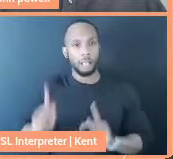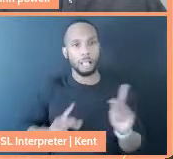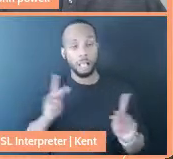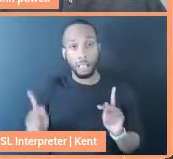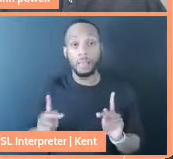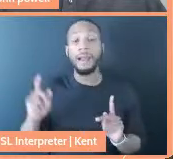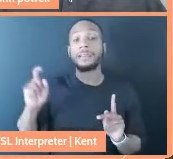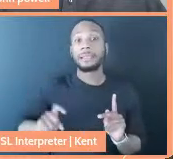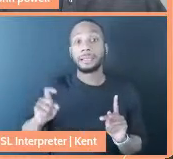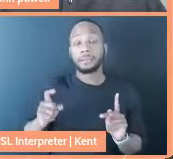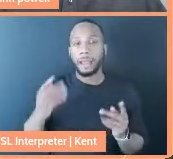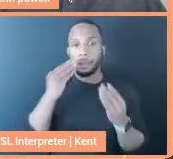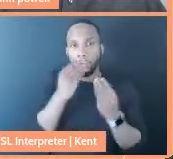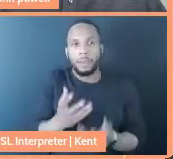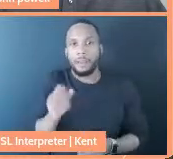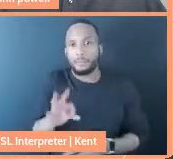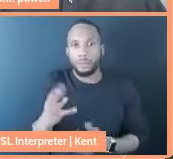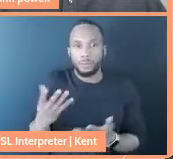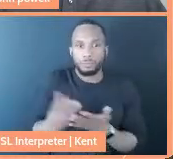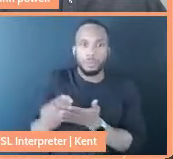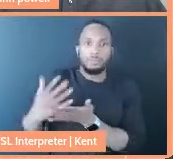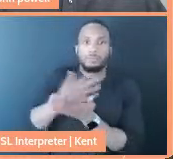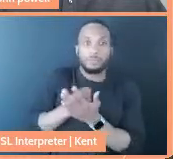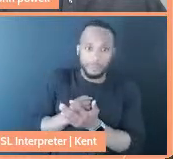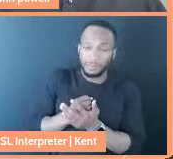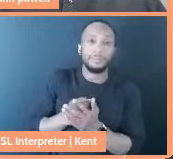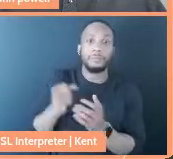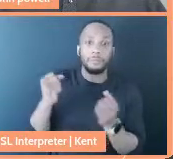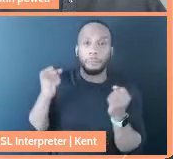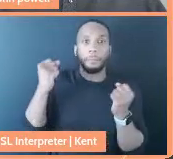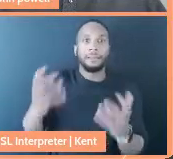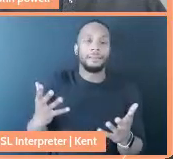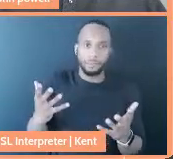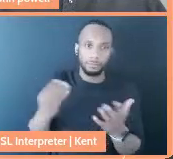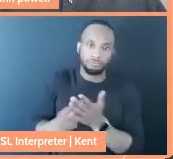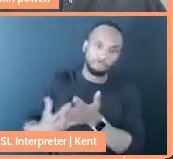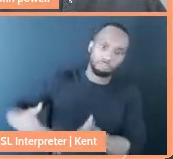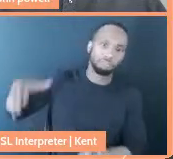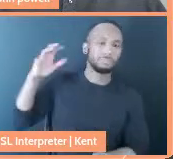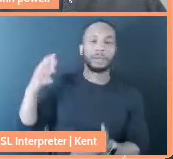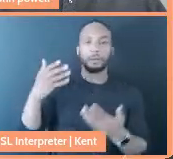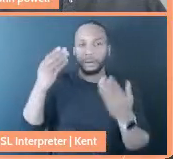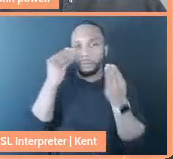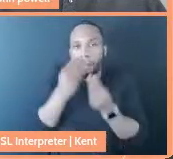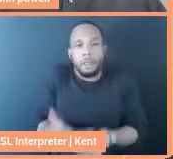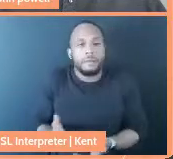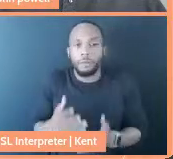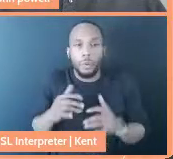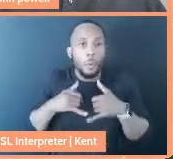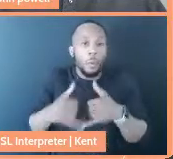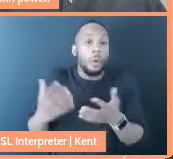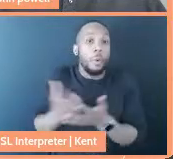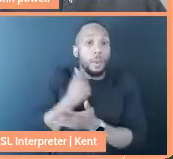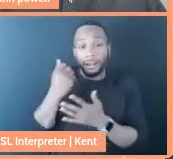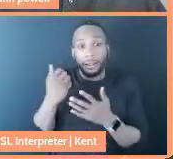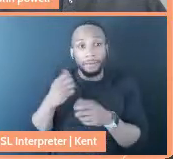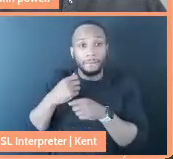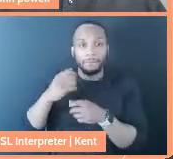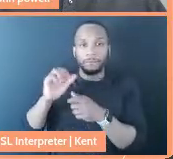I don't care if you make six figures in your other life, I don't care if you are an award-winning filmmaker, right now you're a cutter. You're going to cut this fabric. You're going to cut this